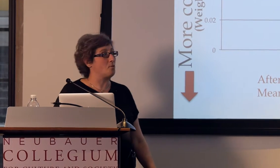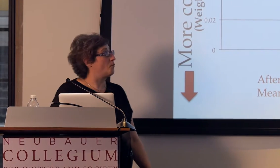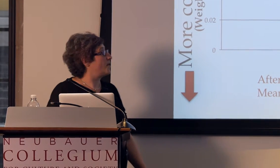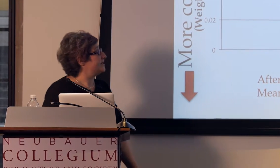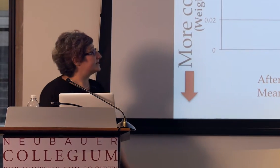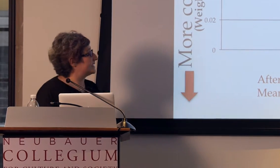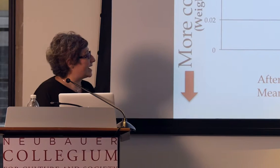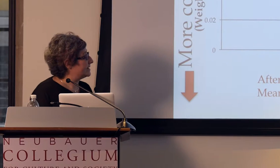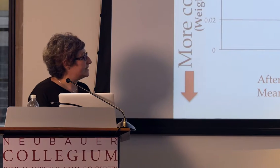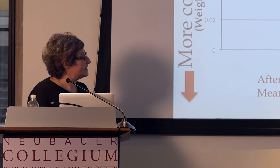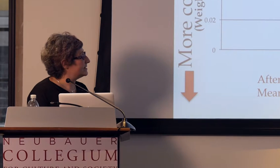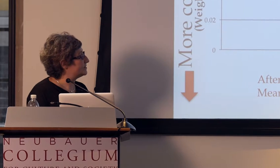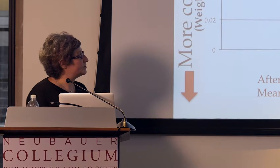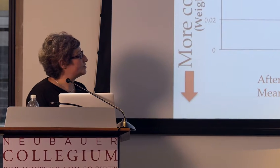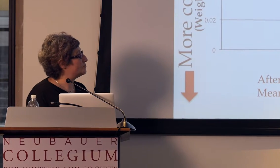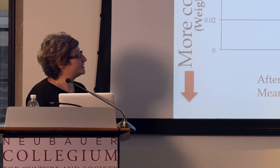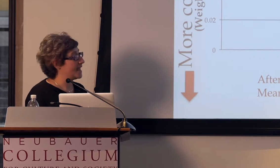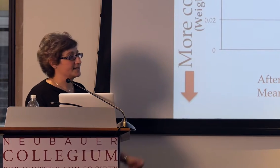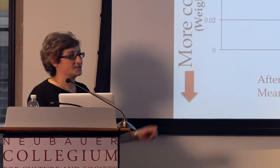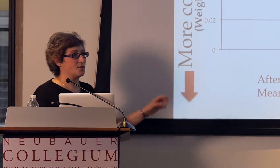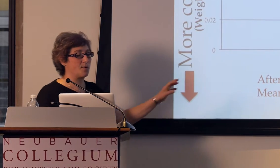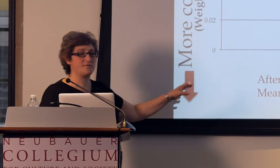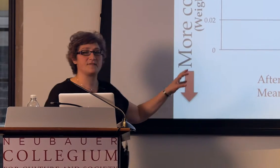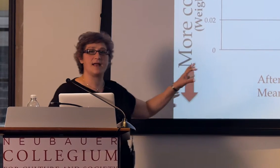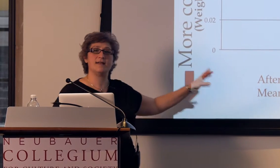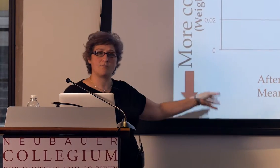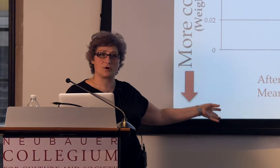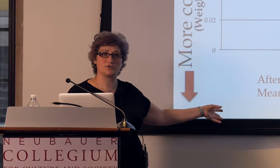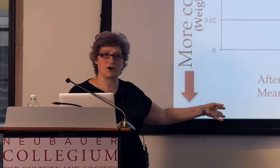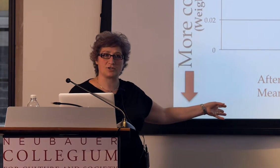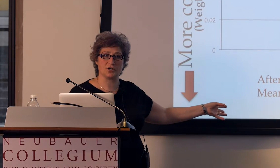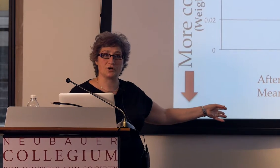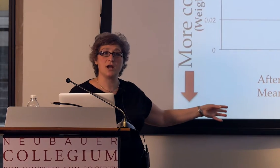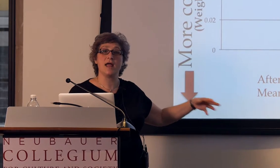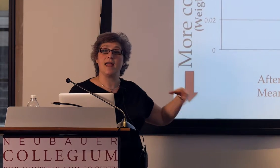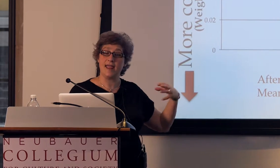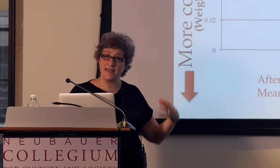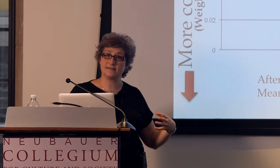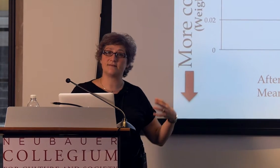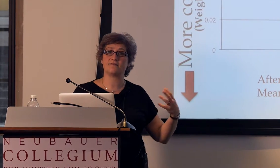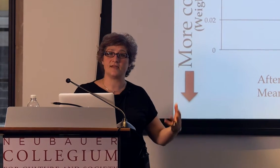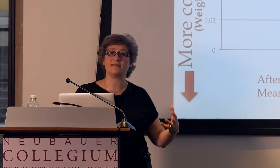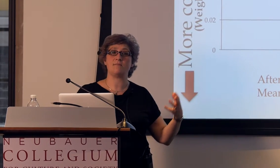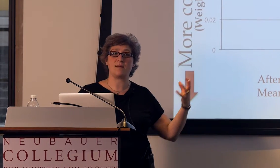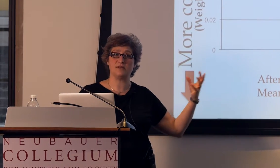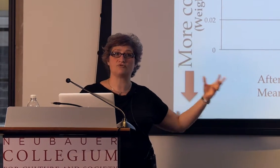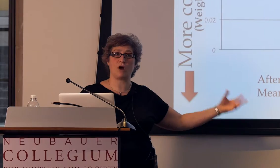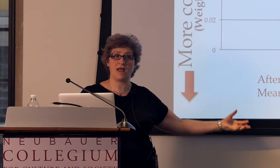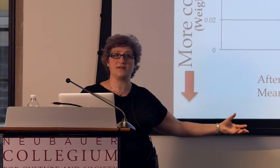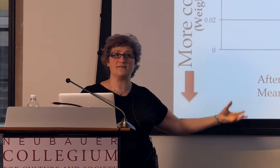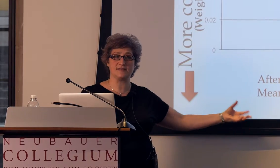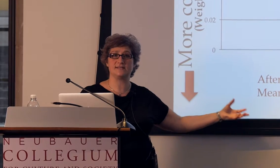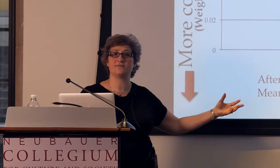So, we decided to test whether that network structure is the thing that might be driving this difference